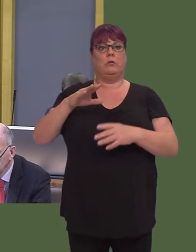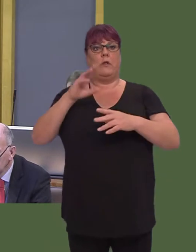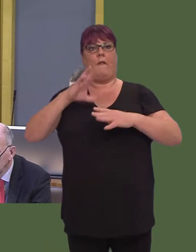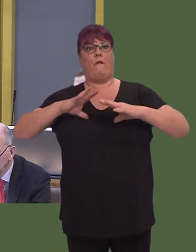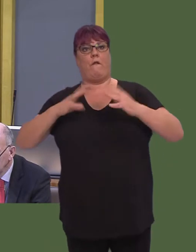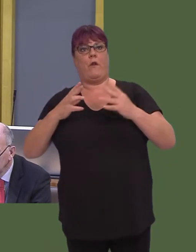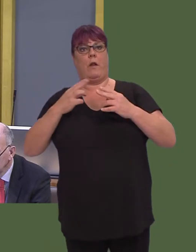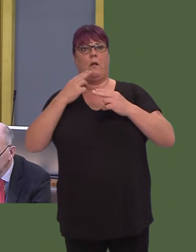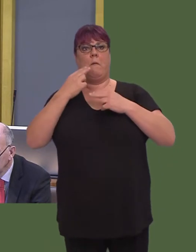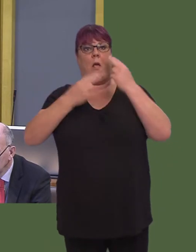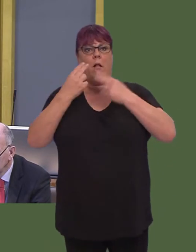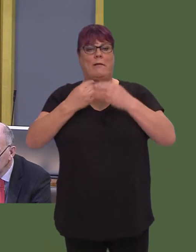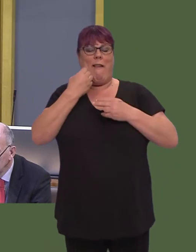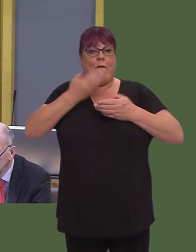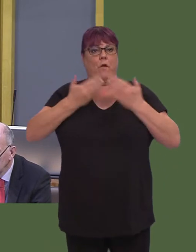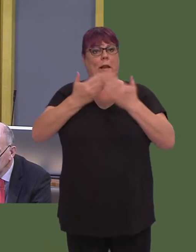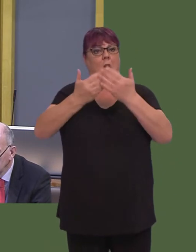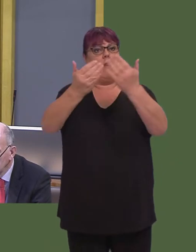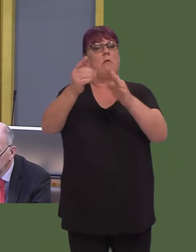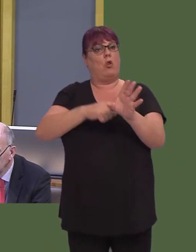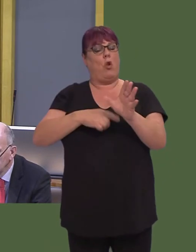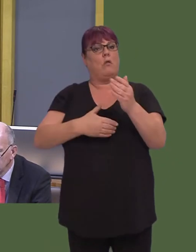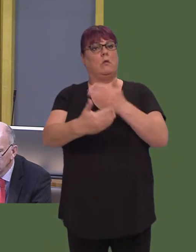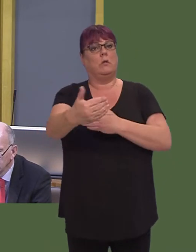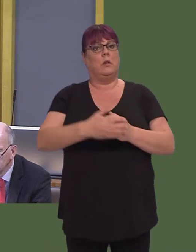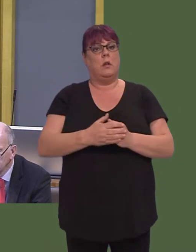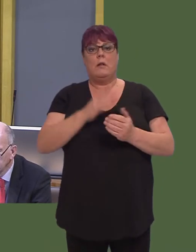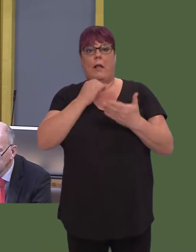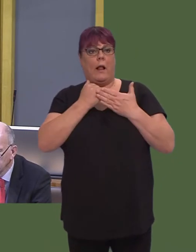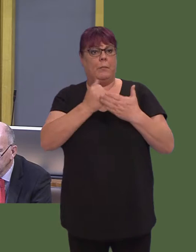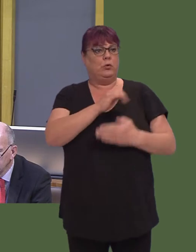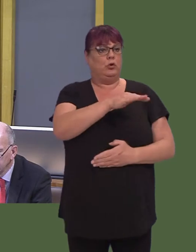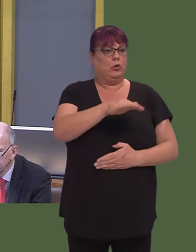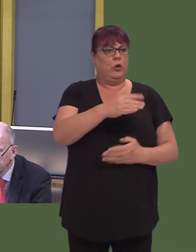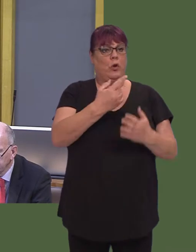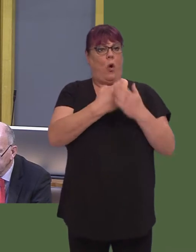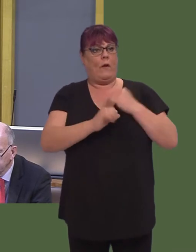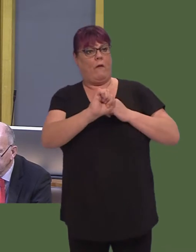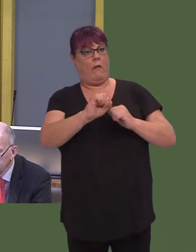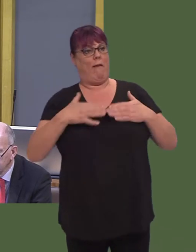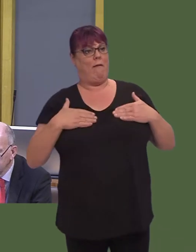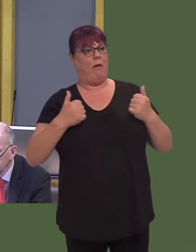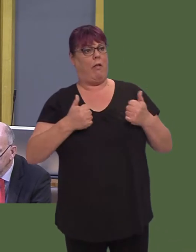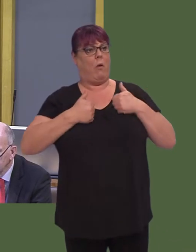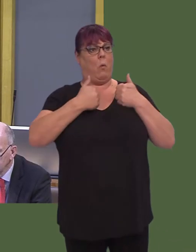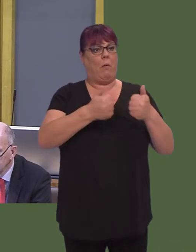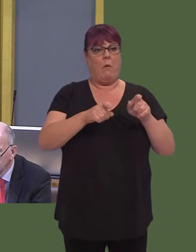Now, there are proven benefits there to pupils not just in terms of health and well-being, but also in academic attainment too.